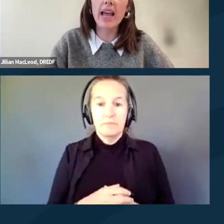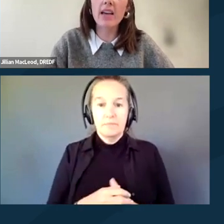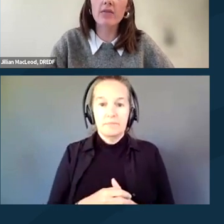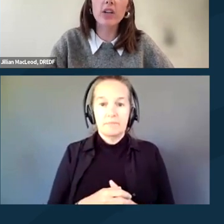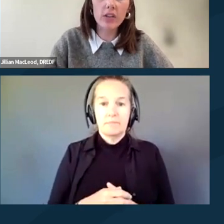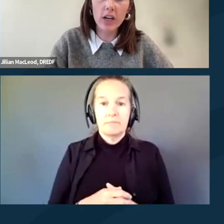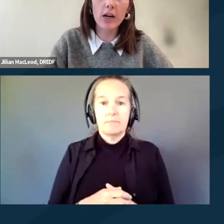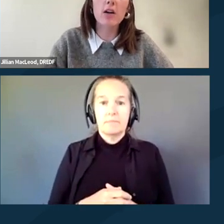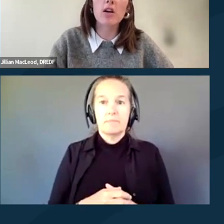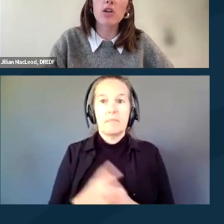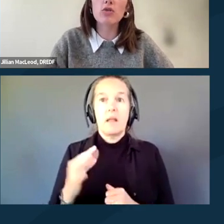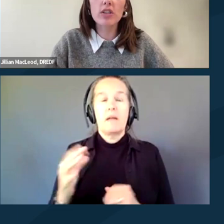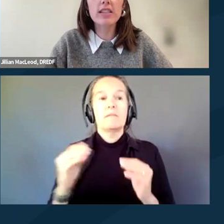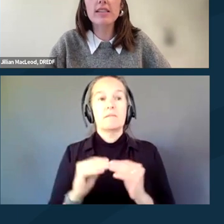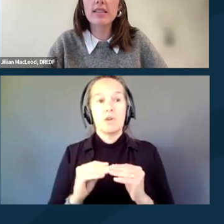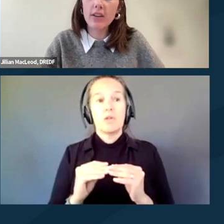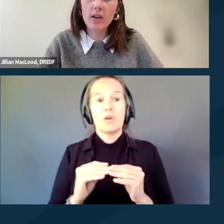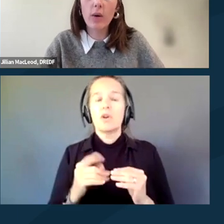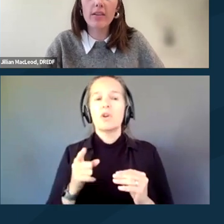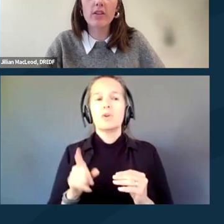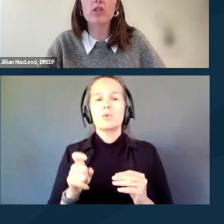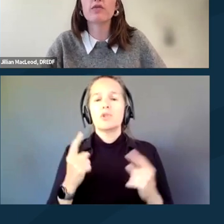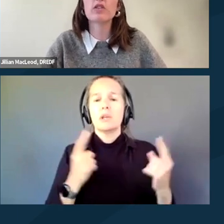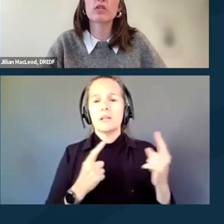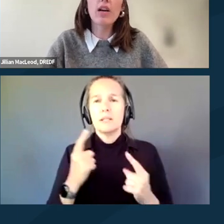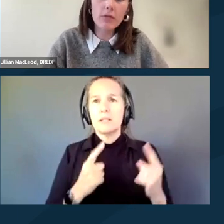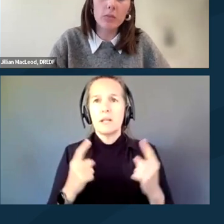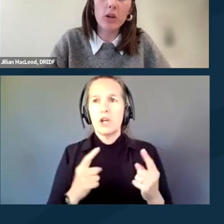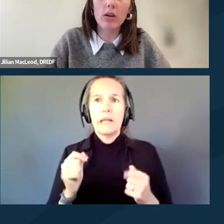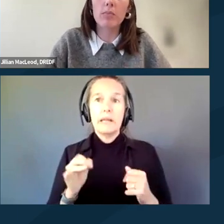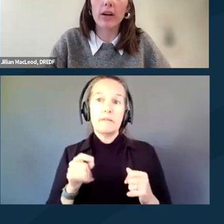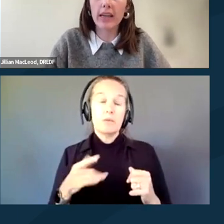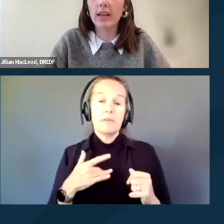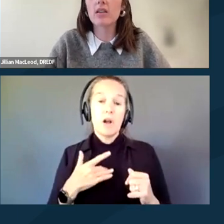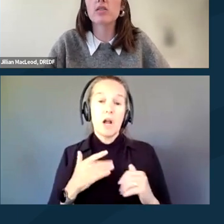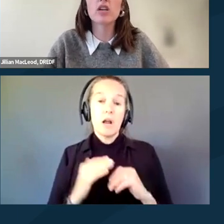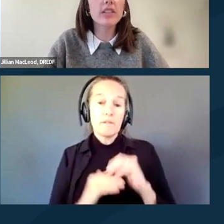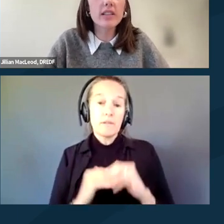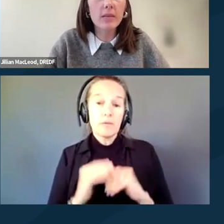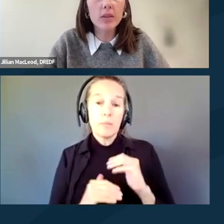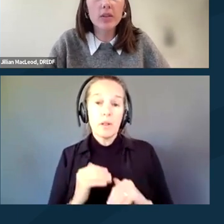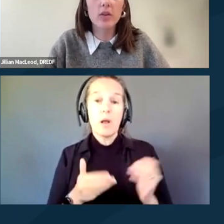And further, you should consider whether you feel comfortable bringing service animals